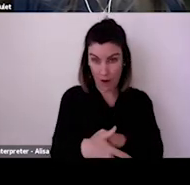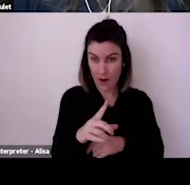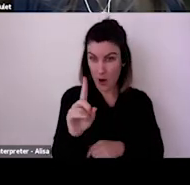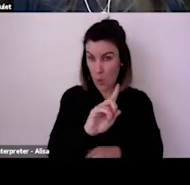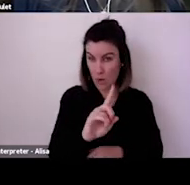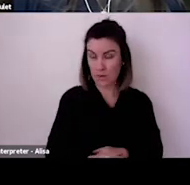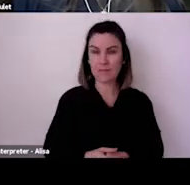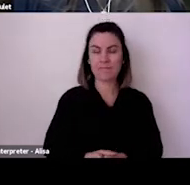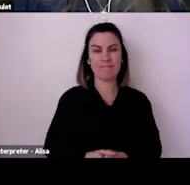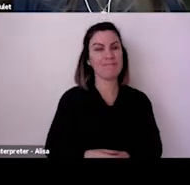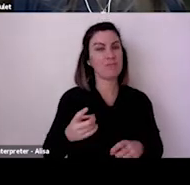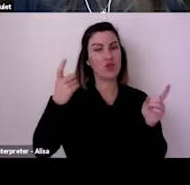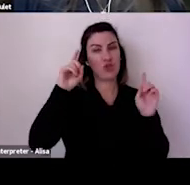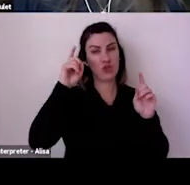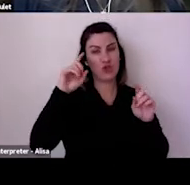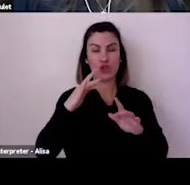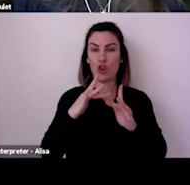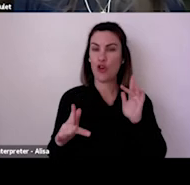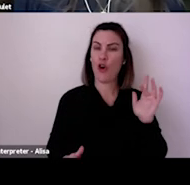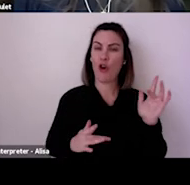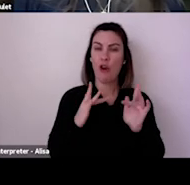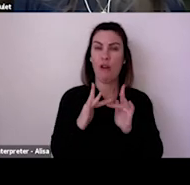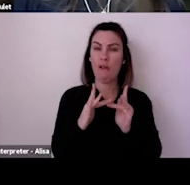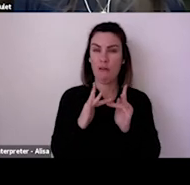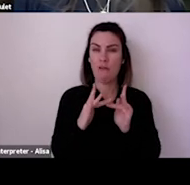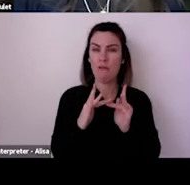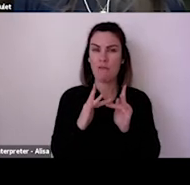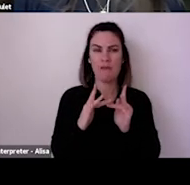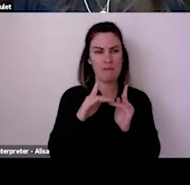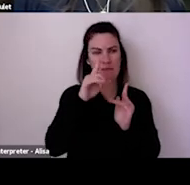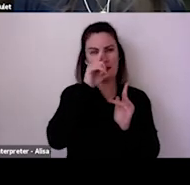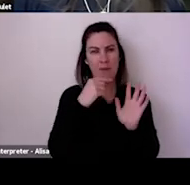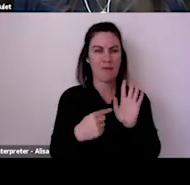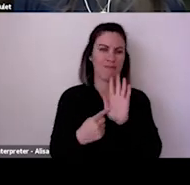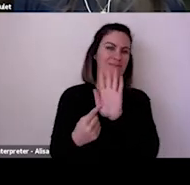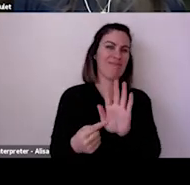When will those results be available? That's a long term project, so around 12 months. Great.